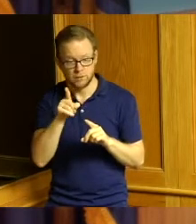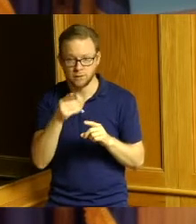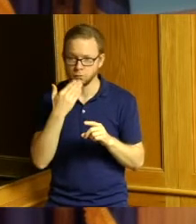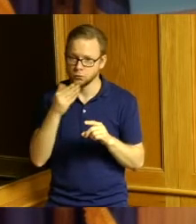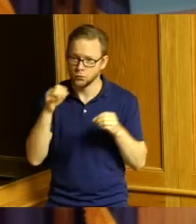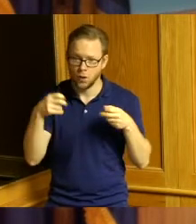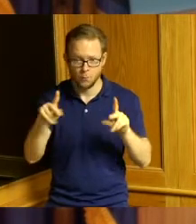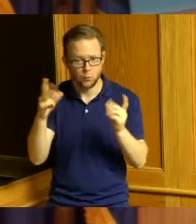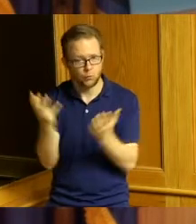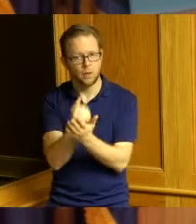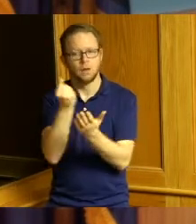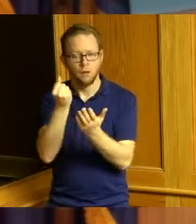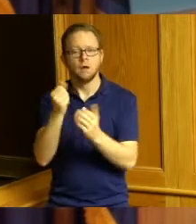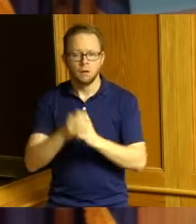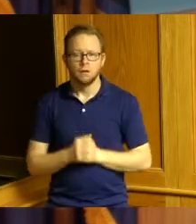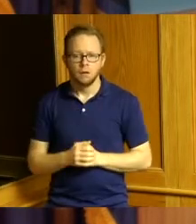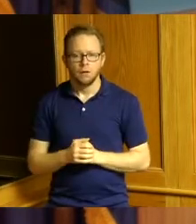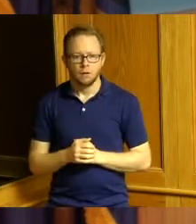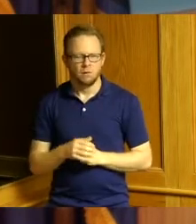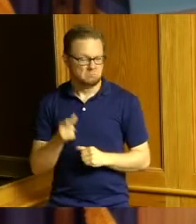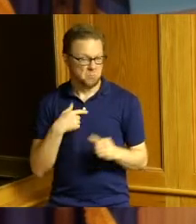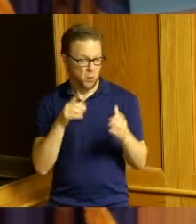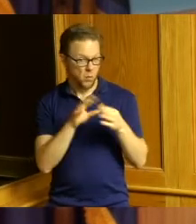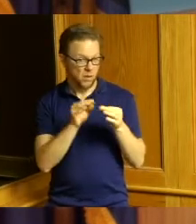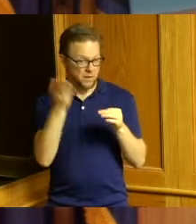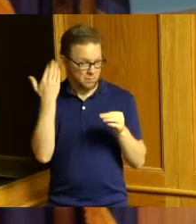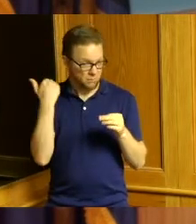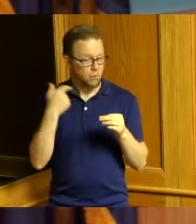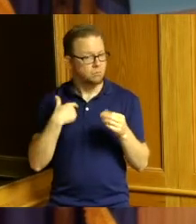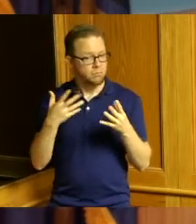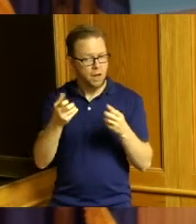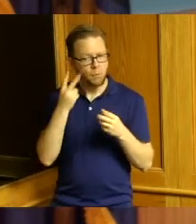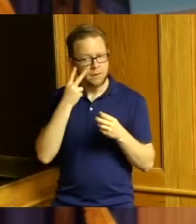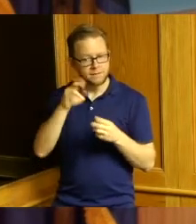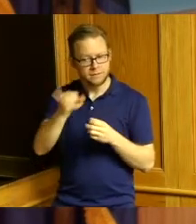because one of the things I've said is that I'd like to see jobs and family services move to a